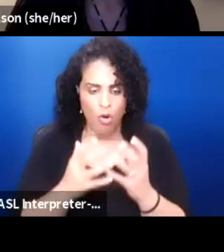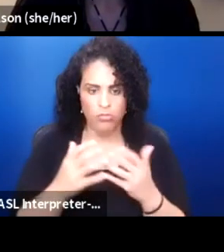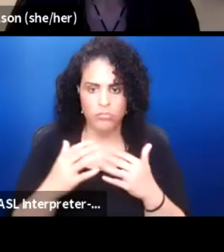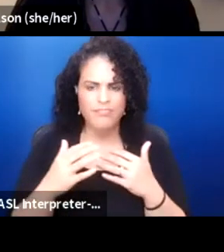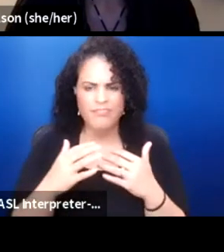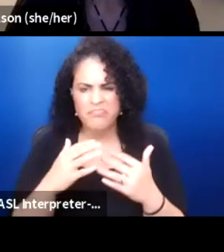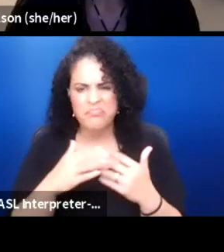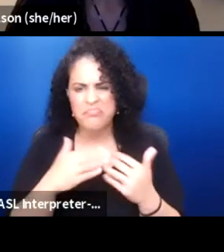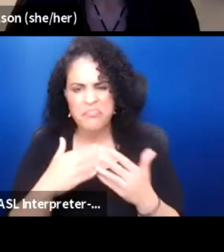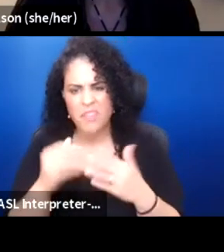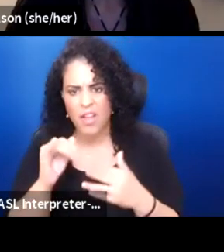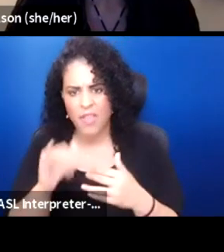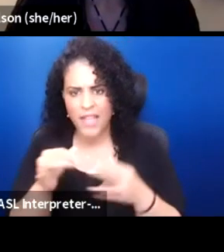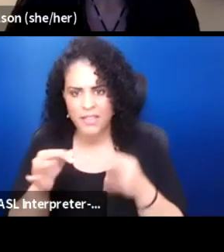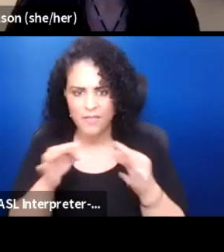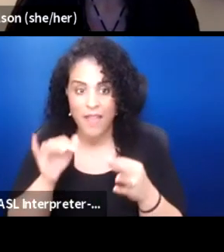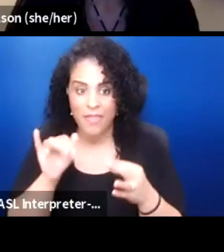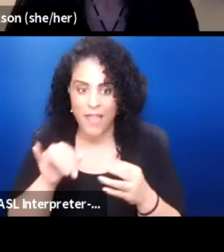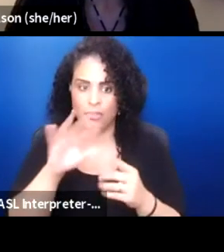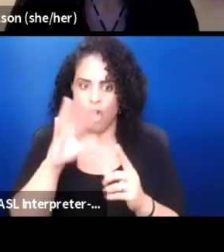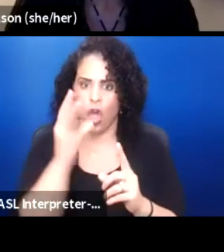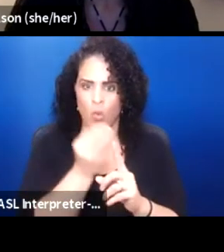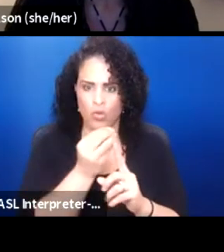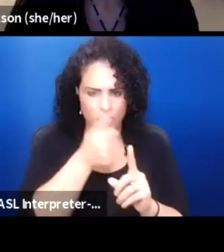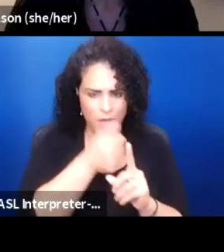I understand it's a culture of its own and it has a lot of diversity in it.